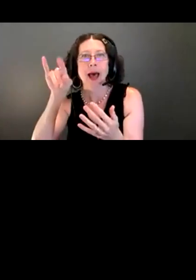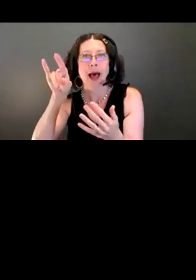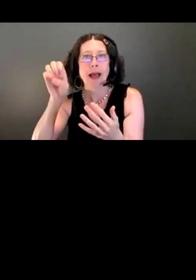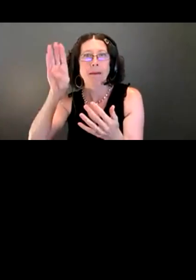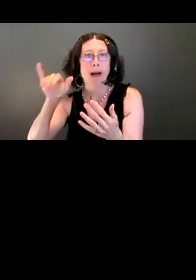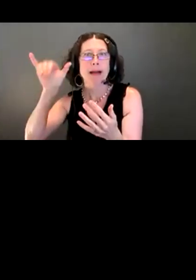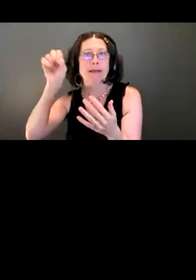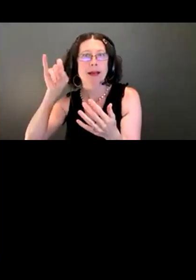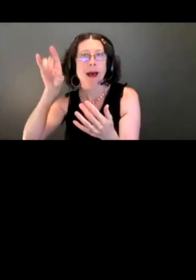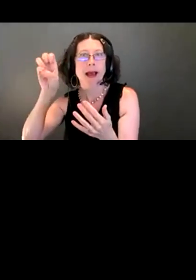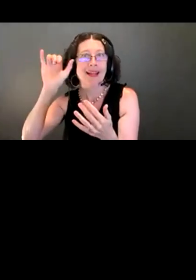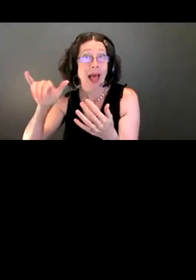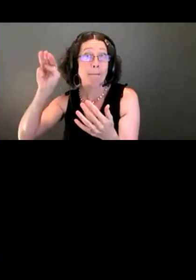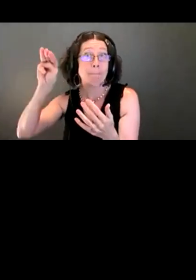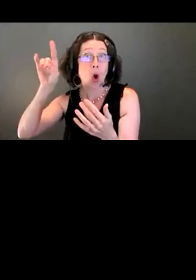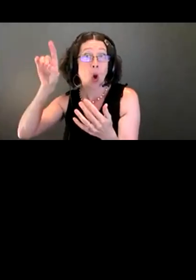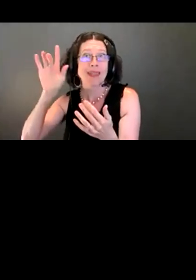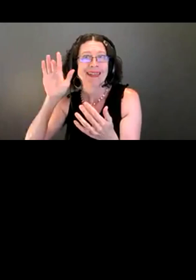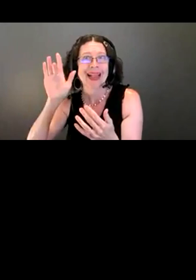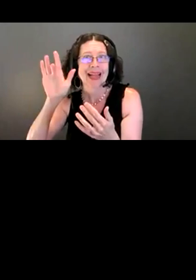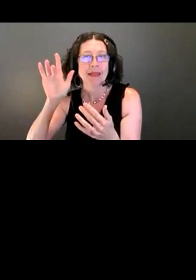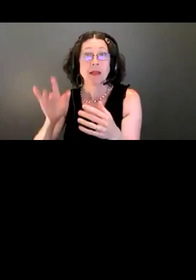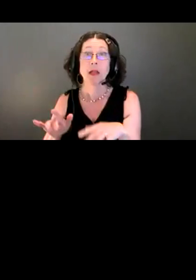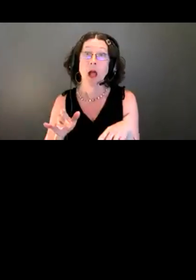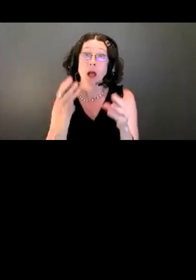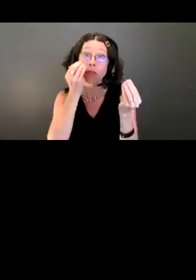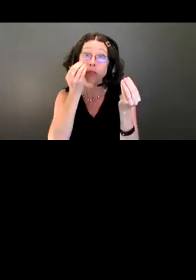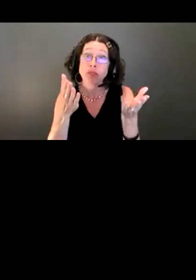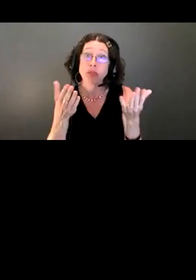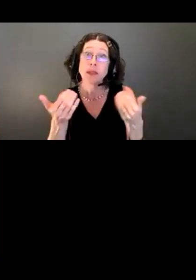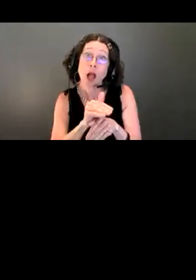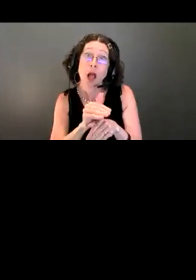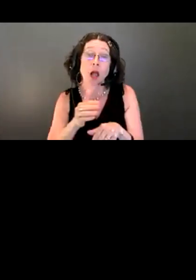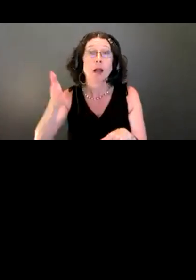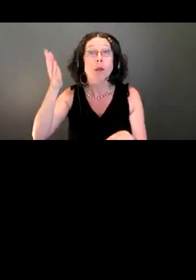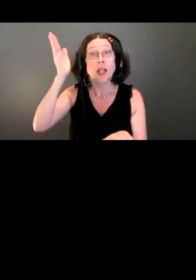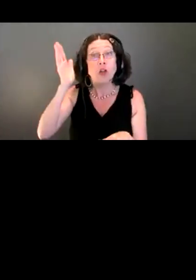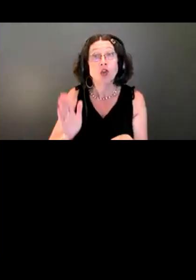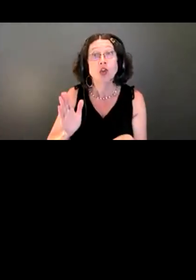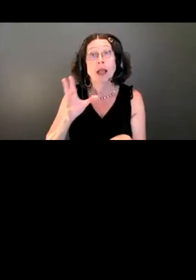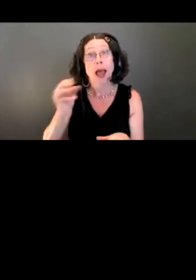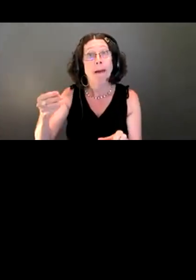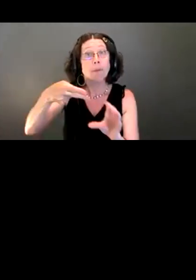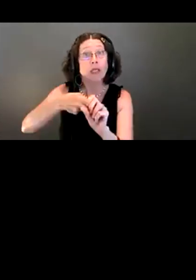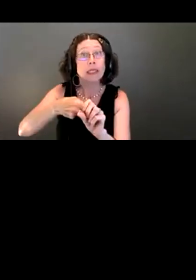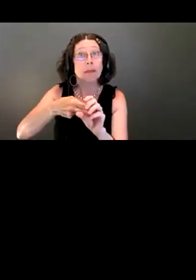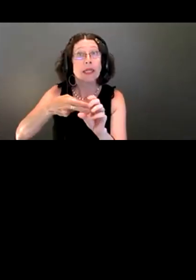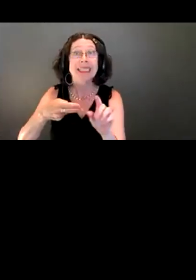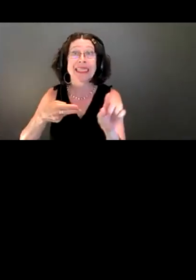Then, as I mentioned, the presentation tonight will have the presenters and participants with videos off so that the ASL